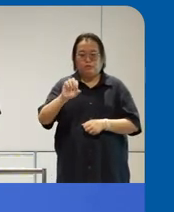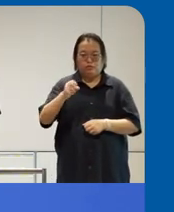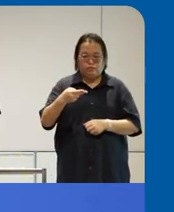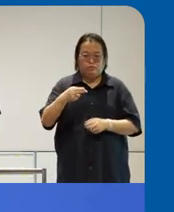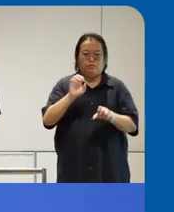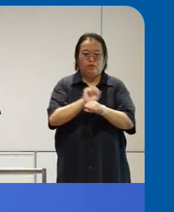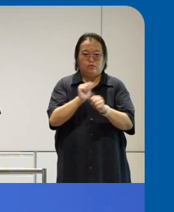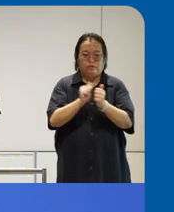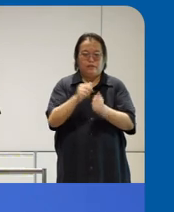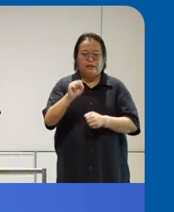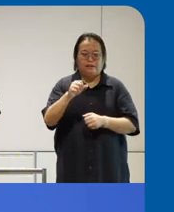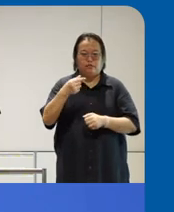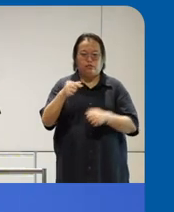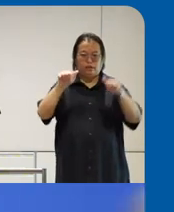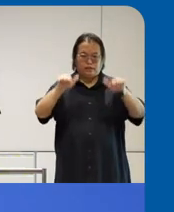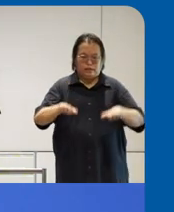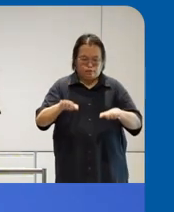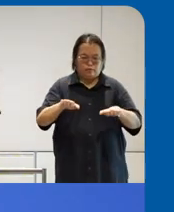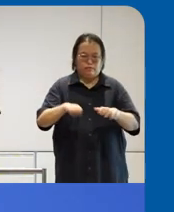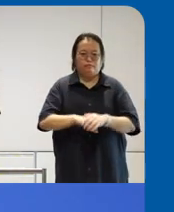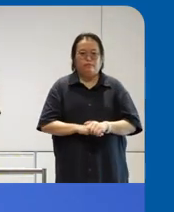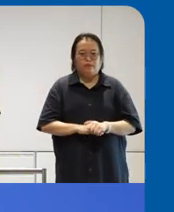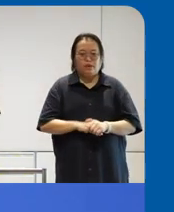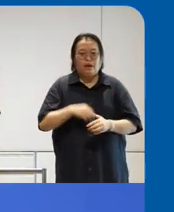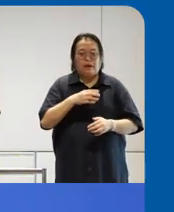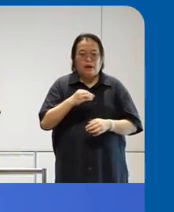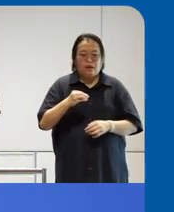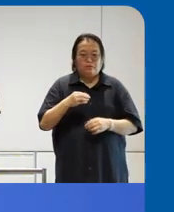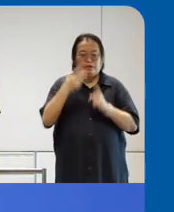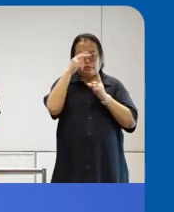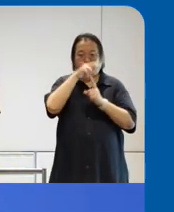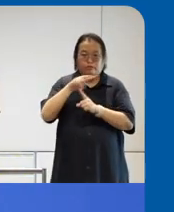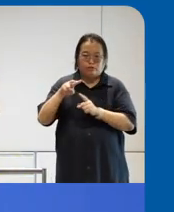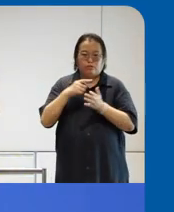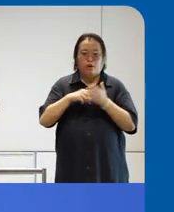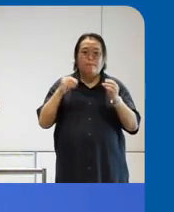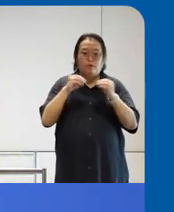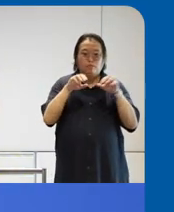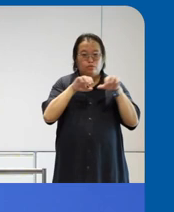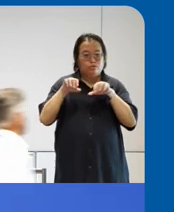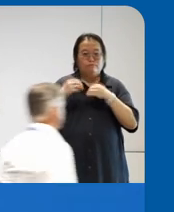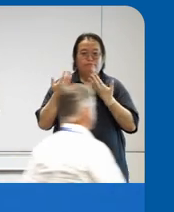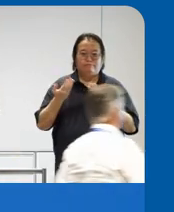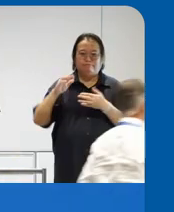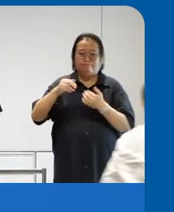impact and also I believe his views on what else can be done right so over to you Josh yeah all